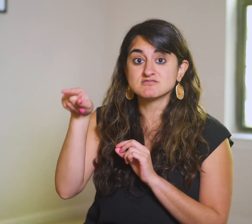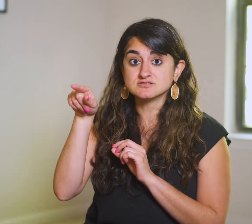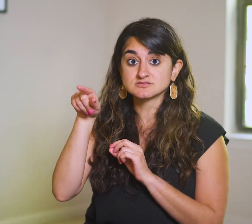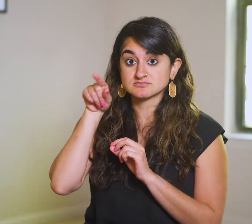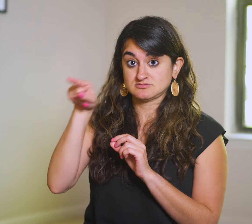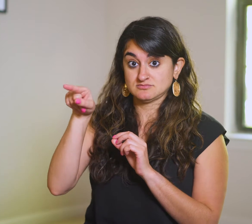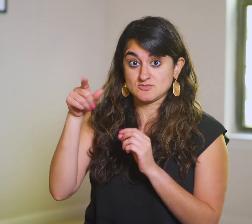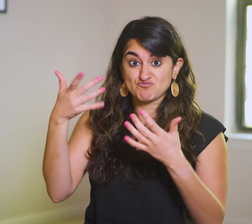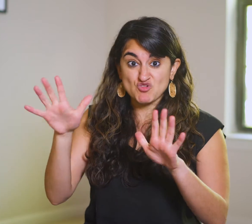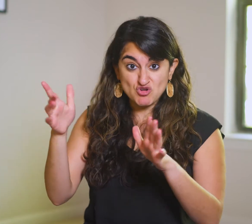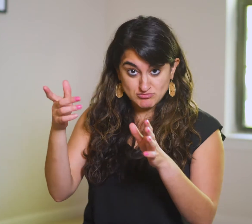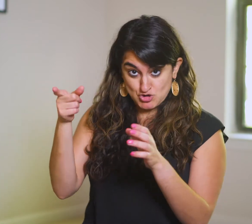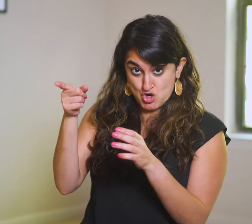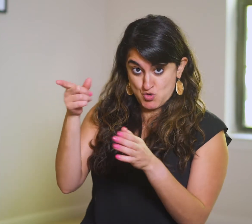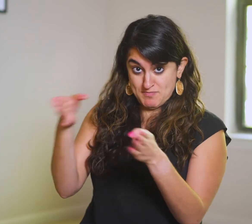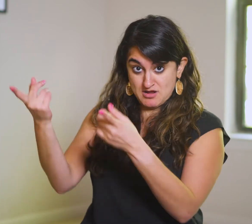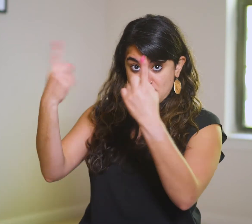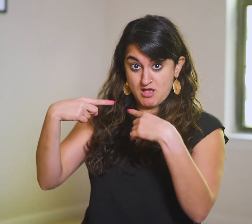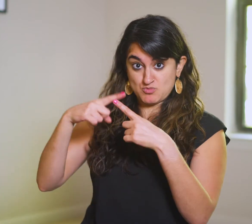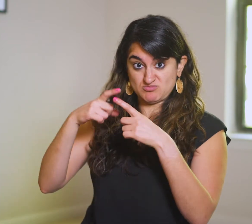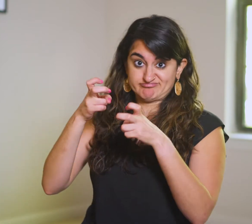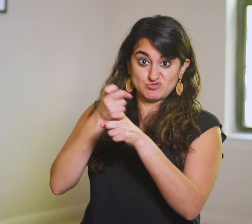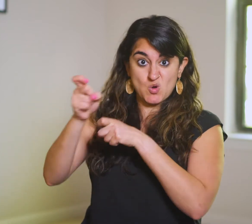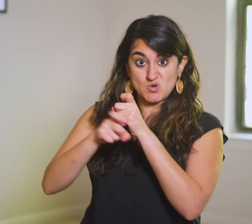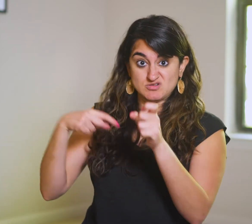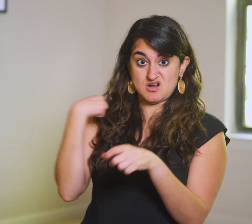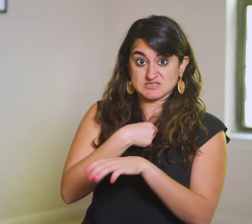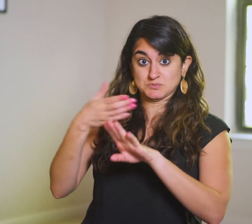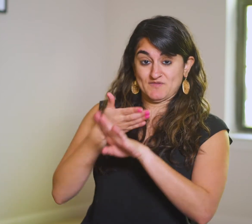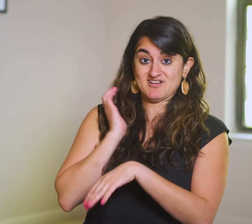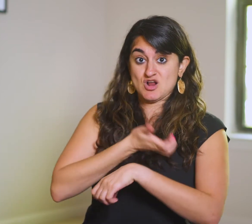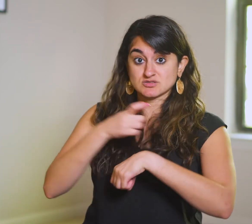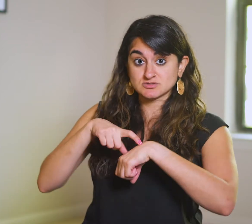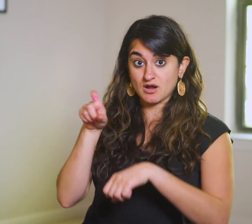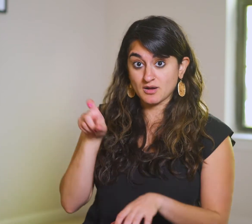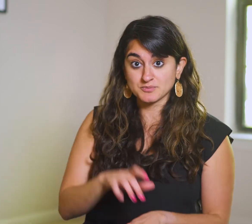“Have You come here to torment us before the time?”